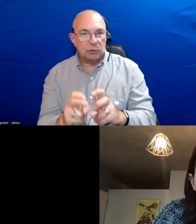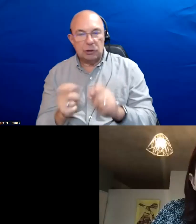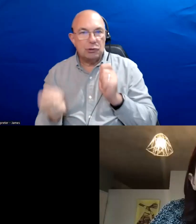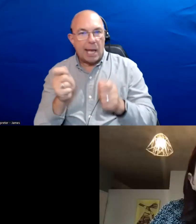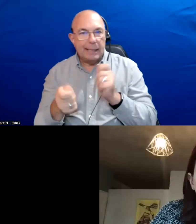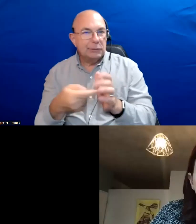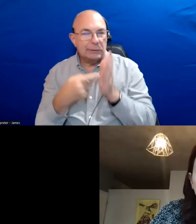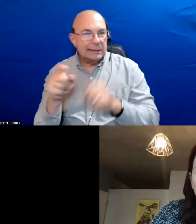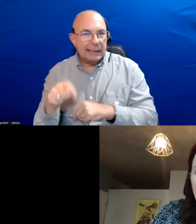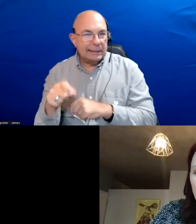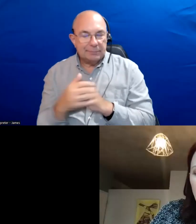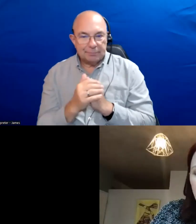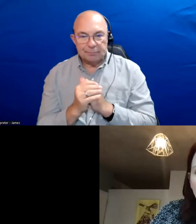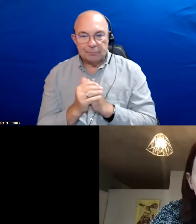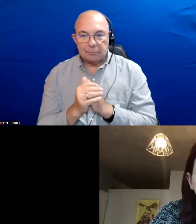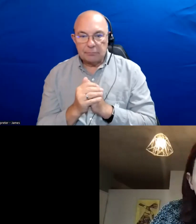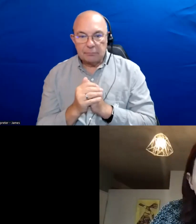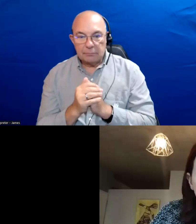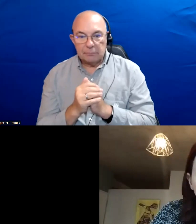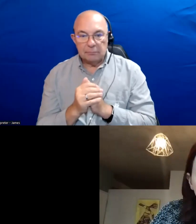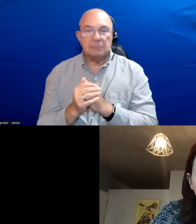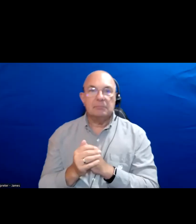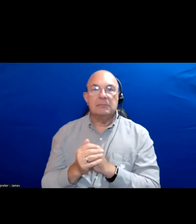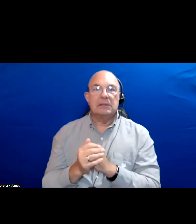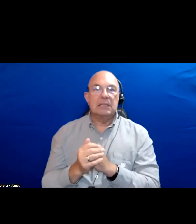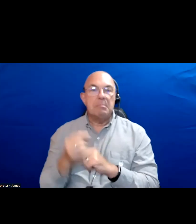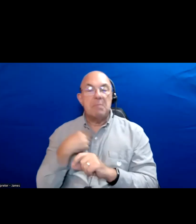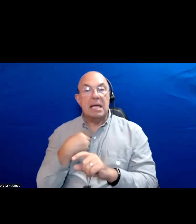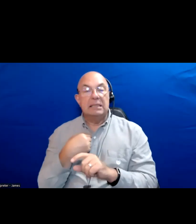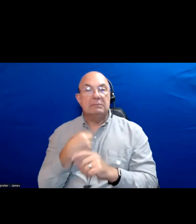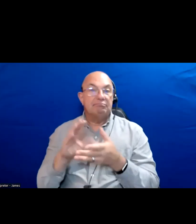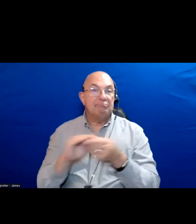Sure, I will speak from a national perspective.